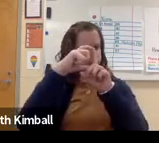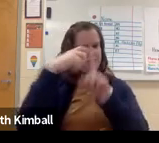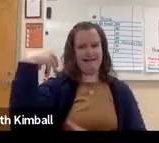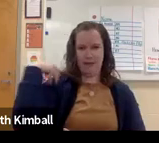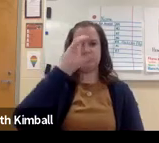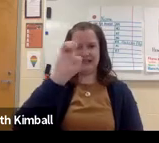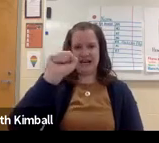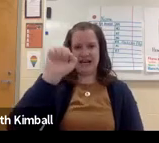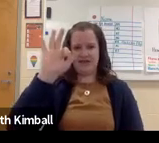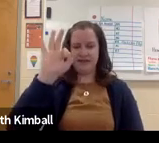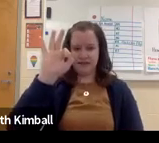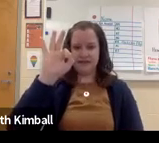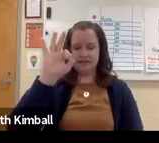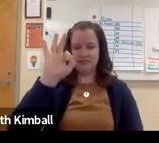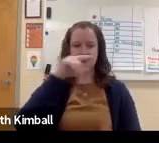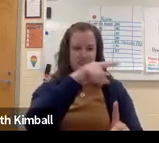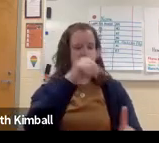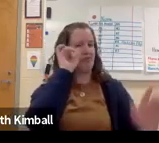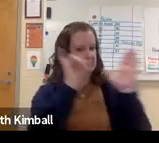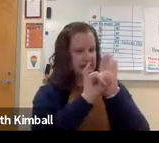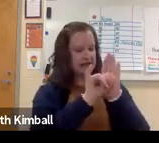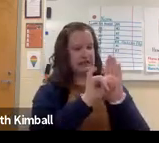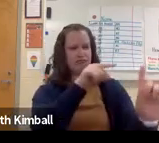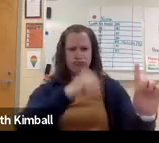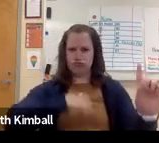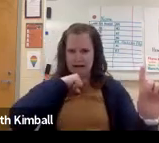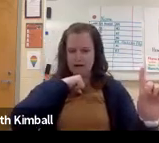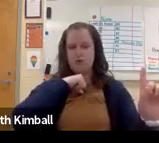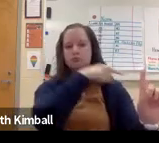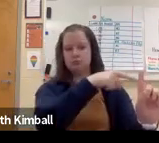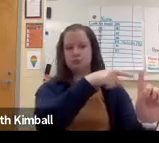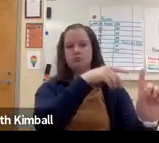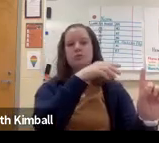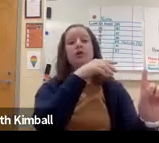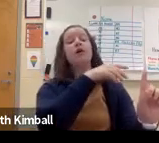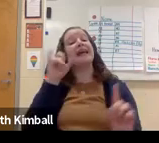as a proper noun with a capital D as part of the community. That is an identity.